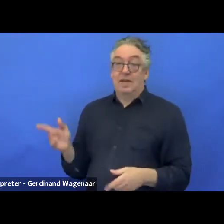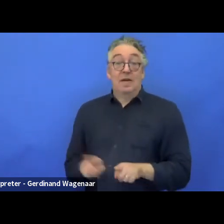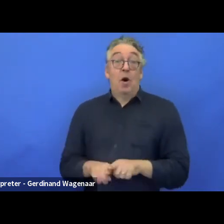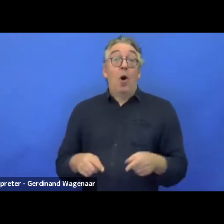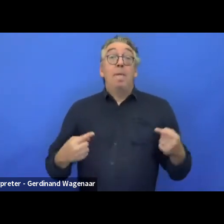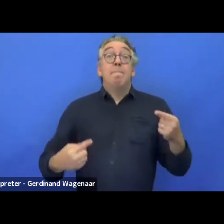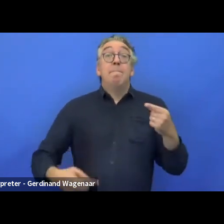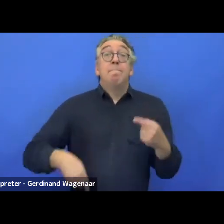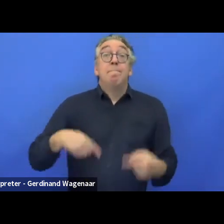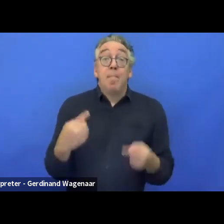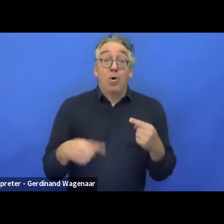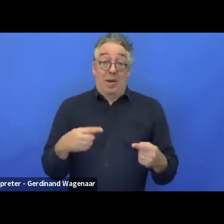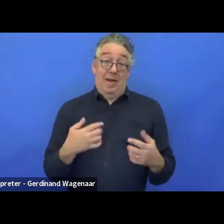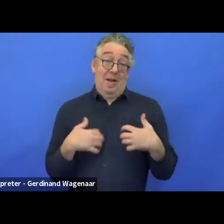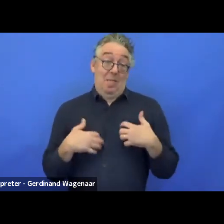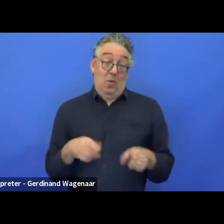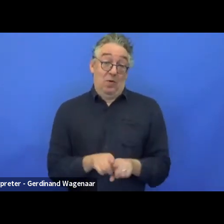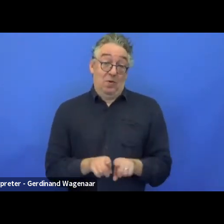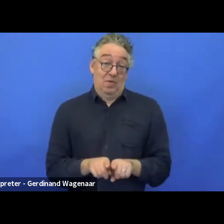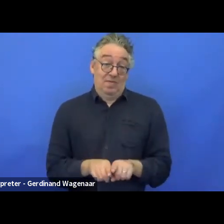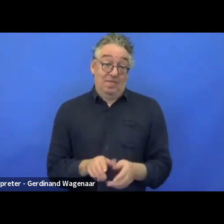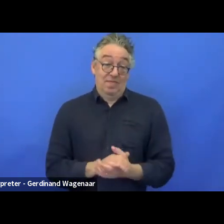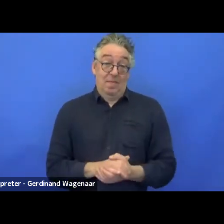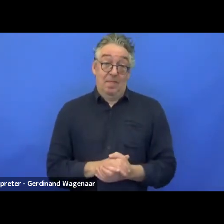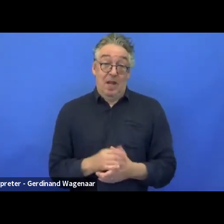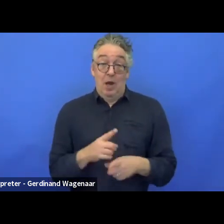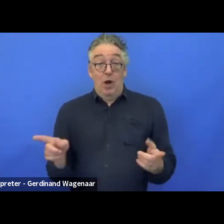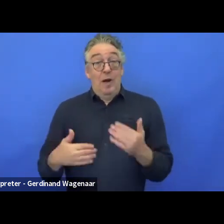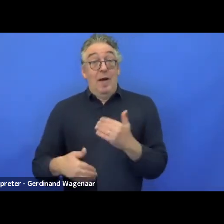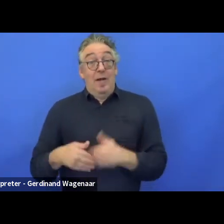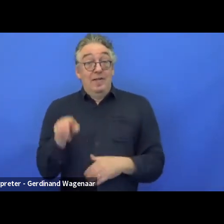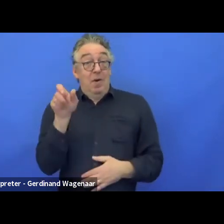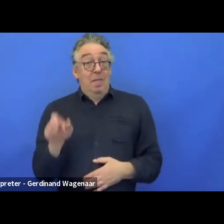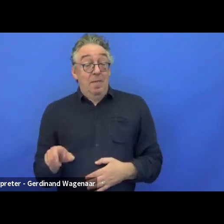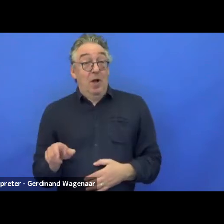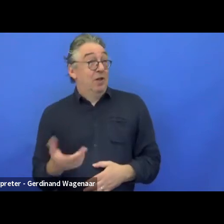unless you bring it up all the time, nobody would understand that you are there.